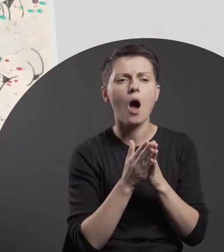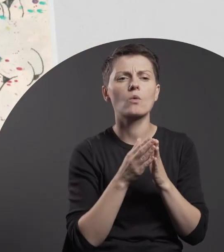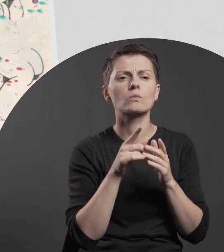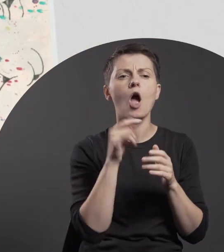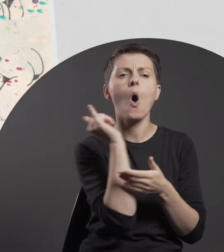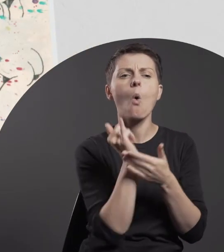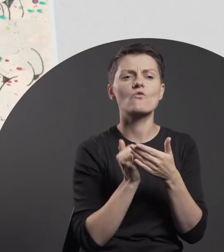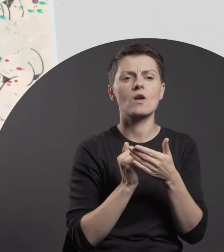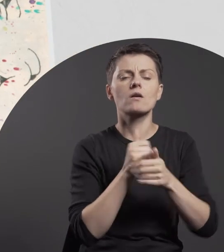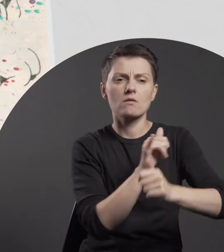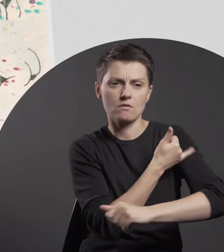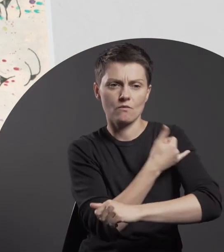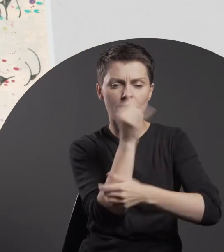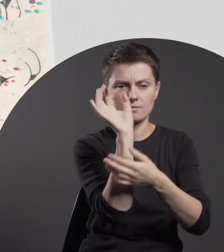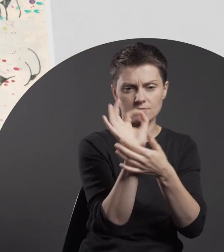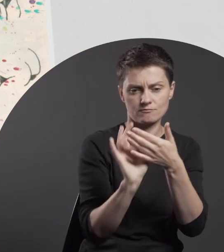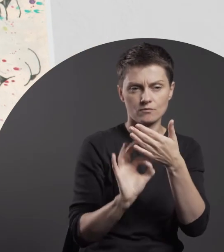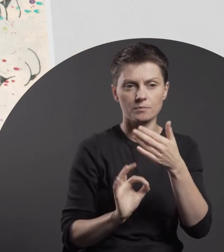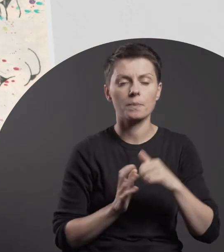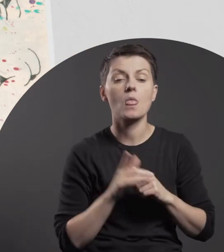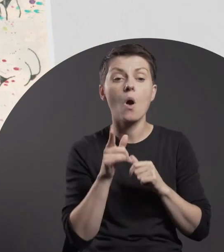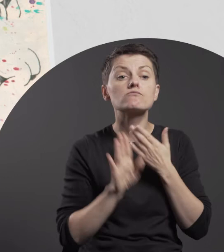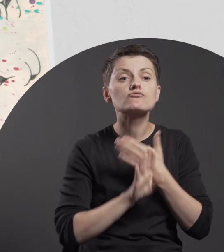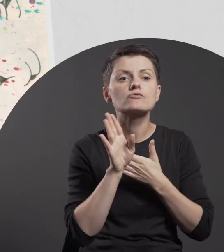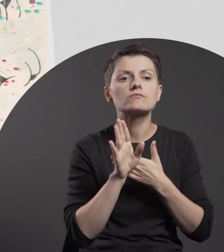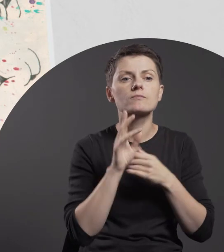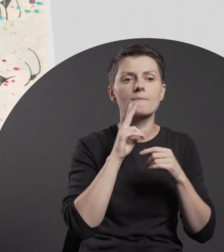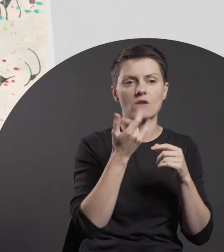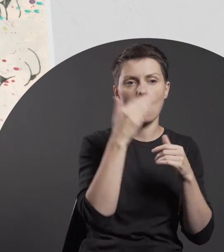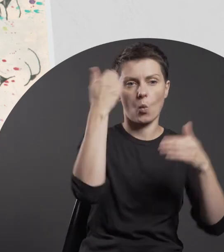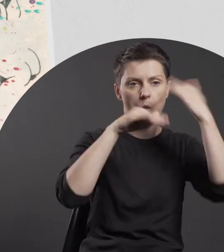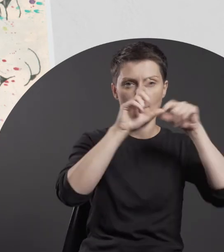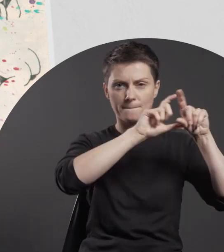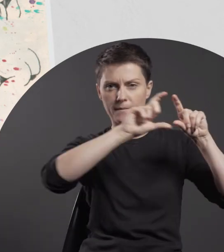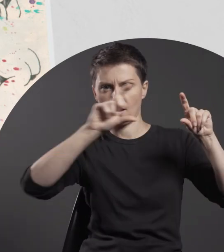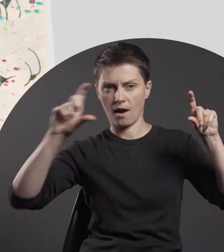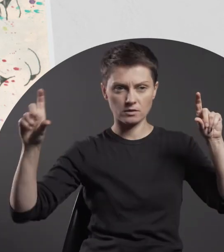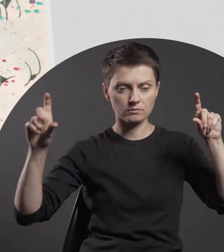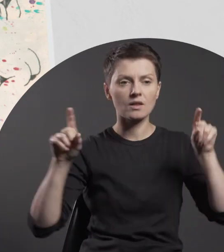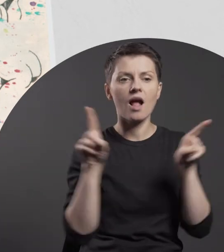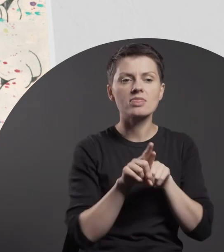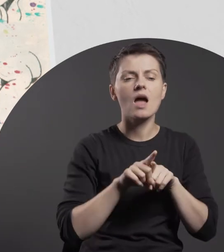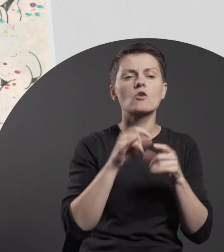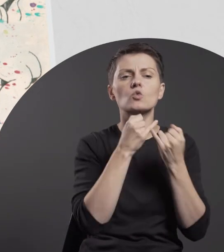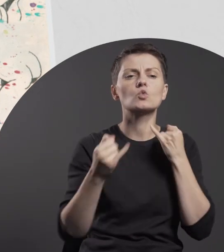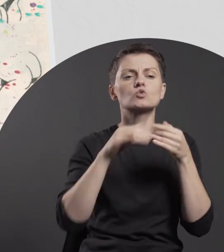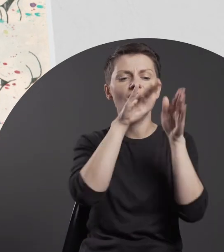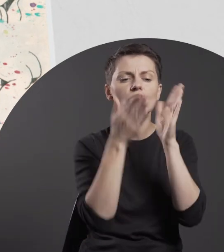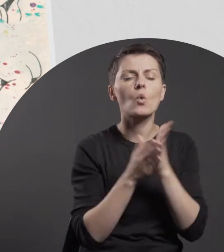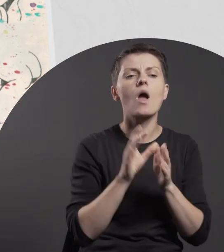They are mountain ranges, geometric shapes, and zigzags. Influenced by futurism,